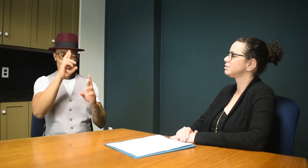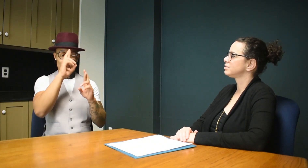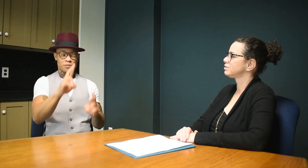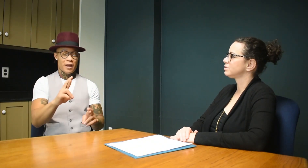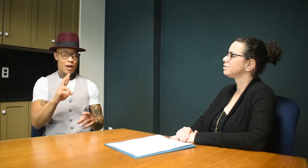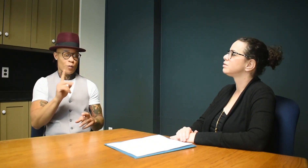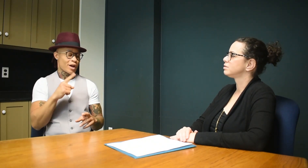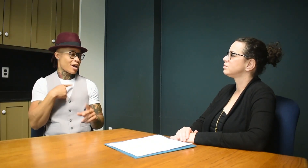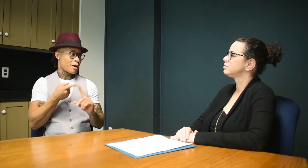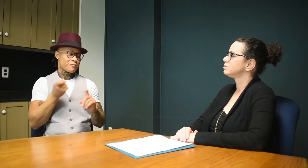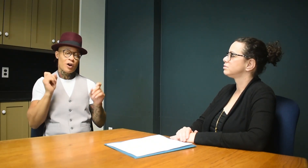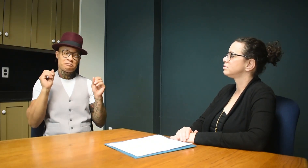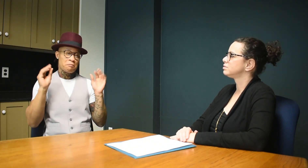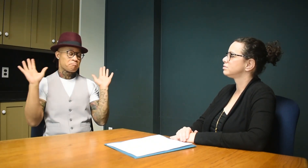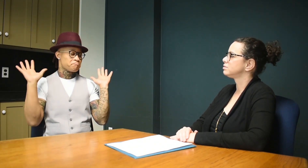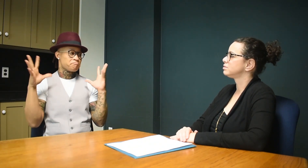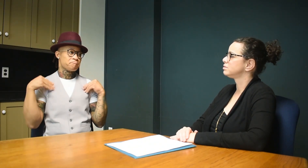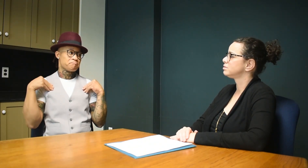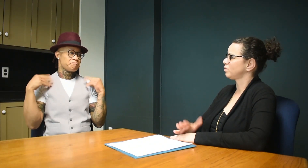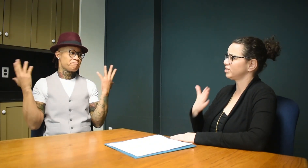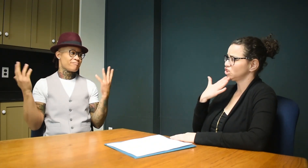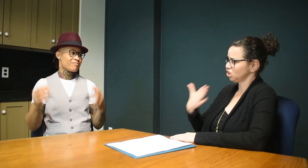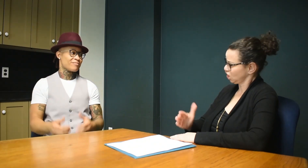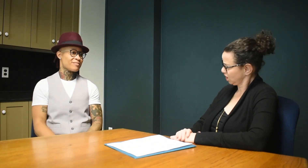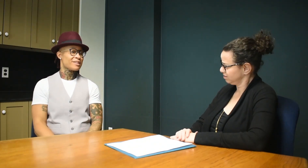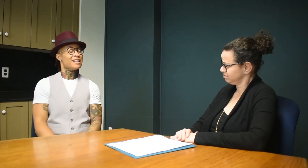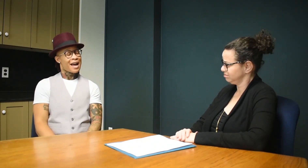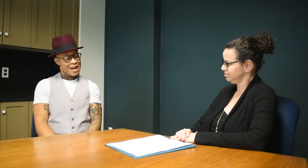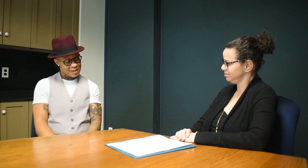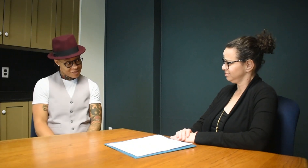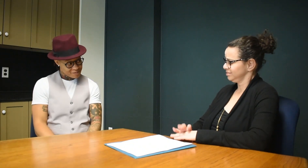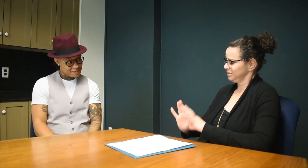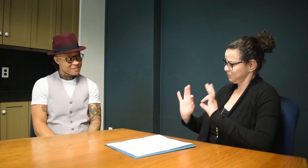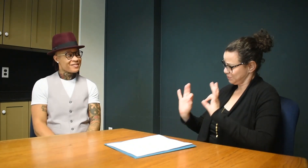I guess she had to respect where I was coming from. Good.